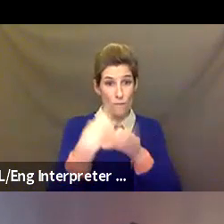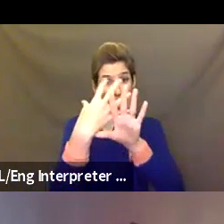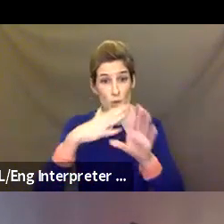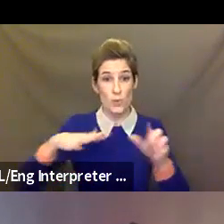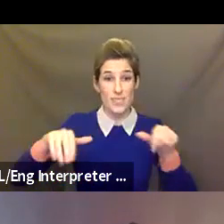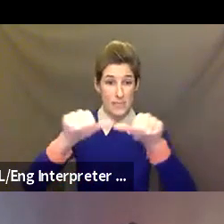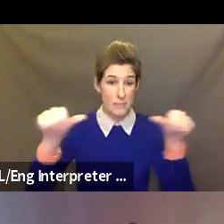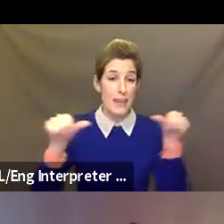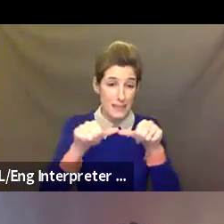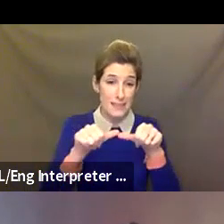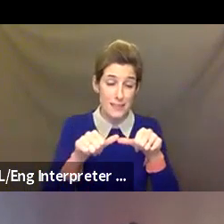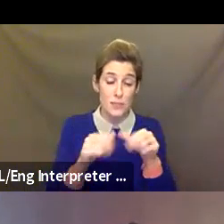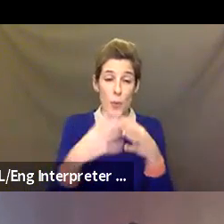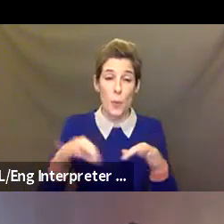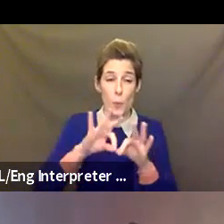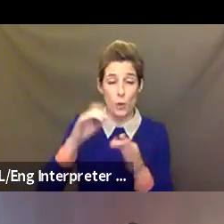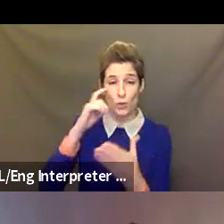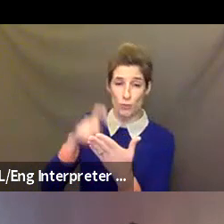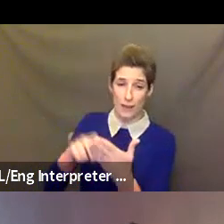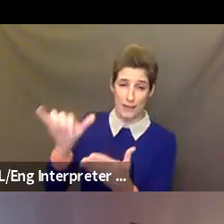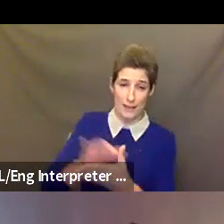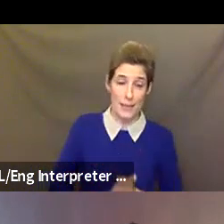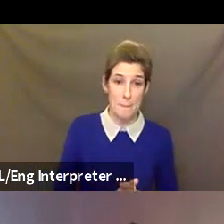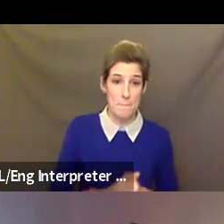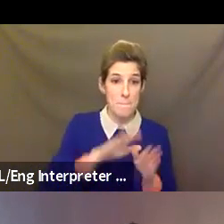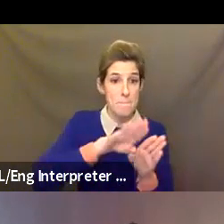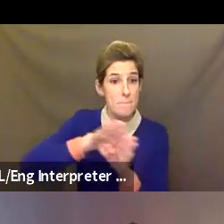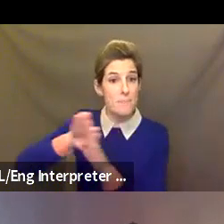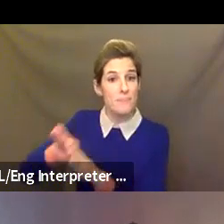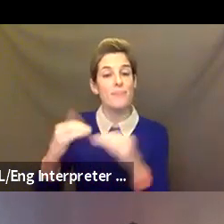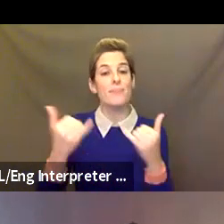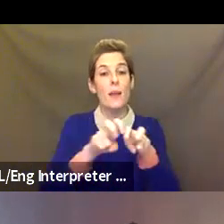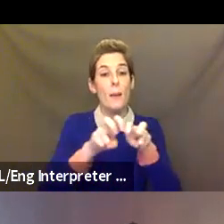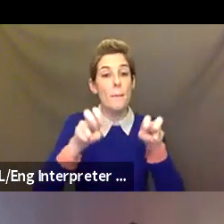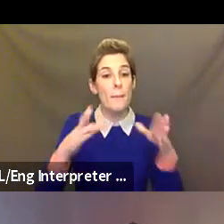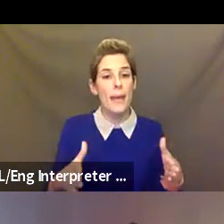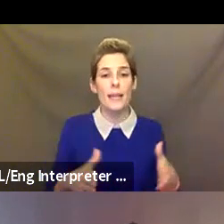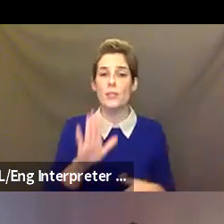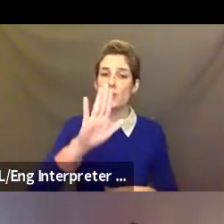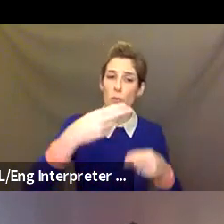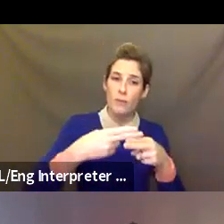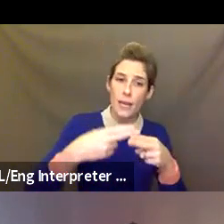themselves. Tell us your name, your pronouns, the organization that you're with, what you do with that organization, or